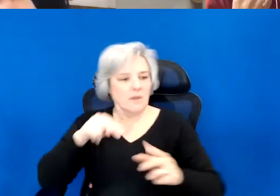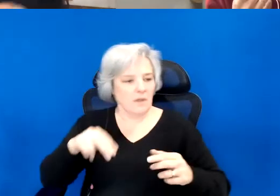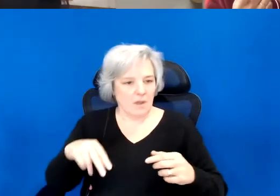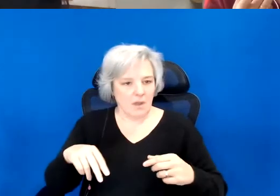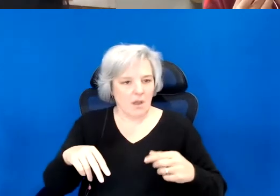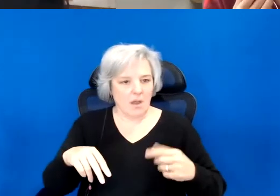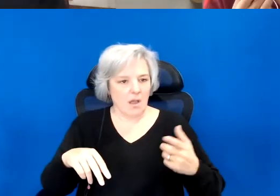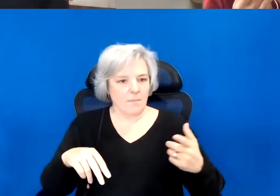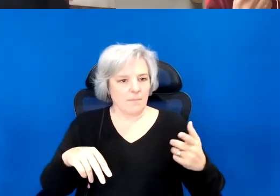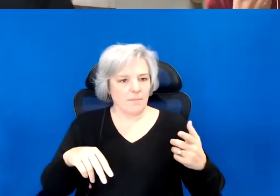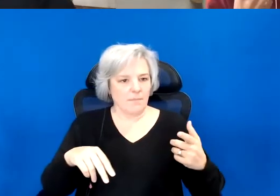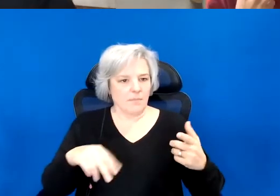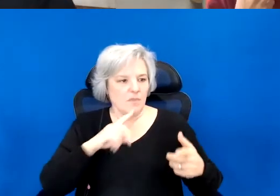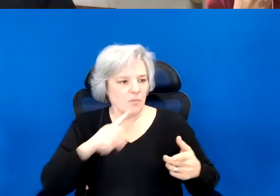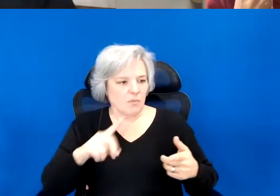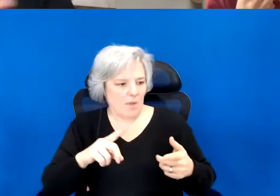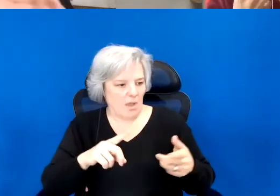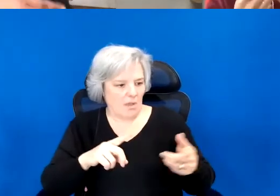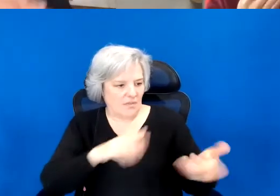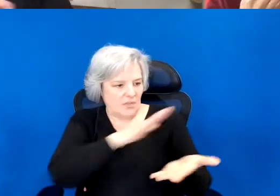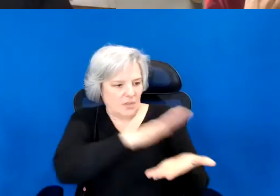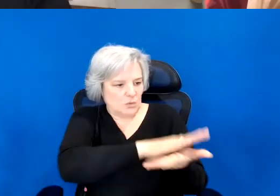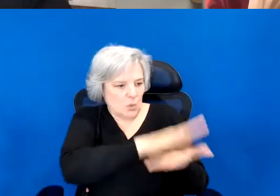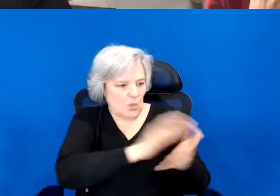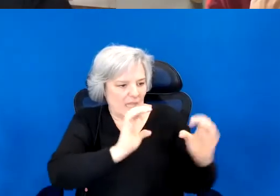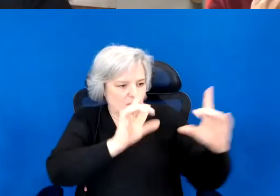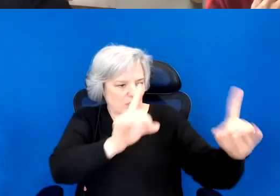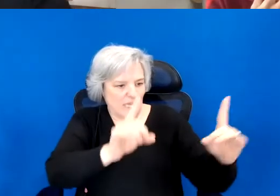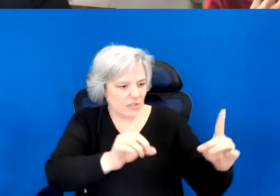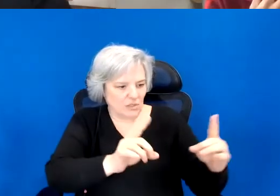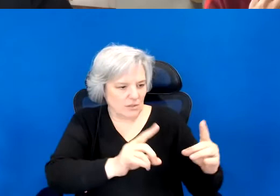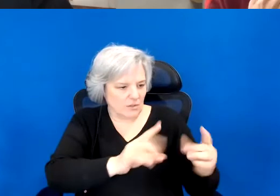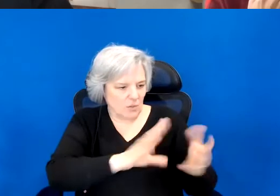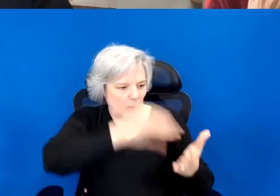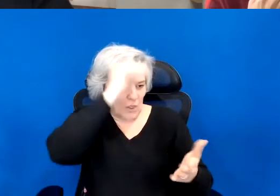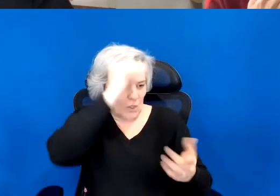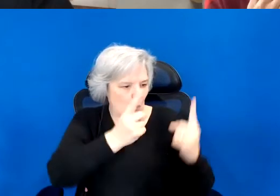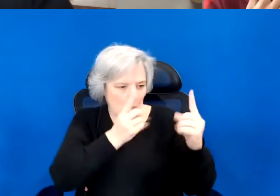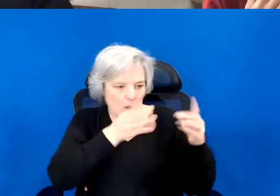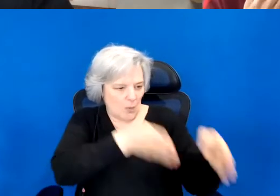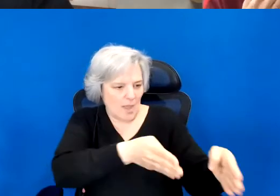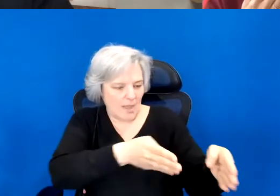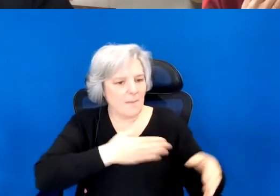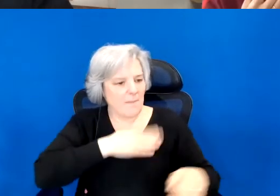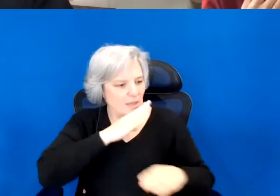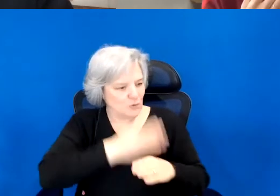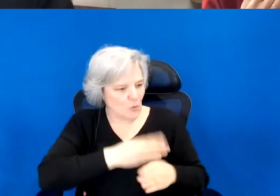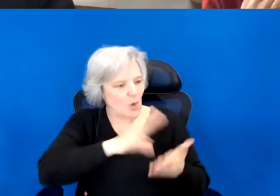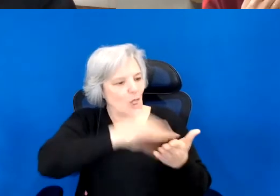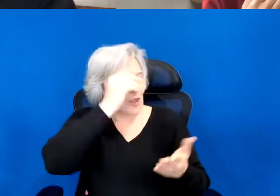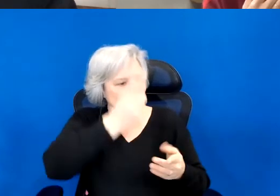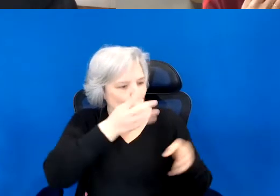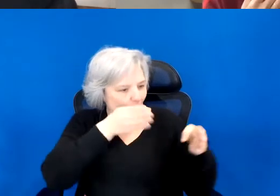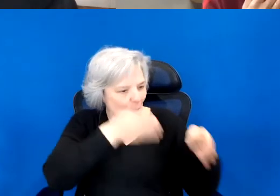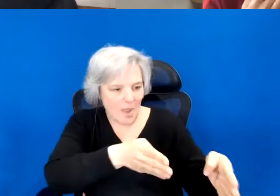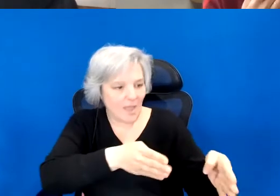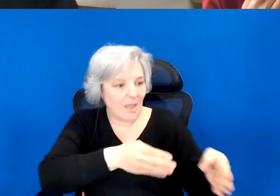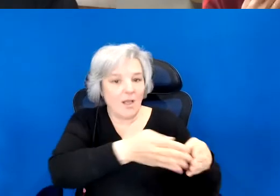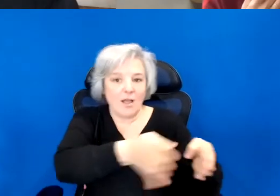the kind of colonial education that I described, my child getting in this book, that we are